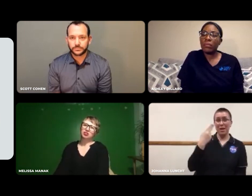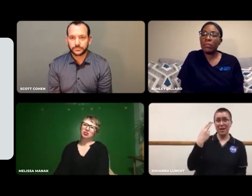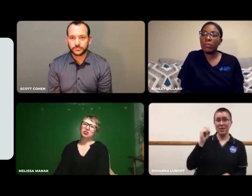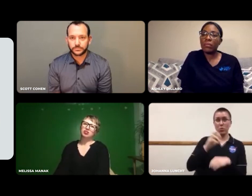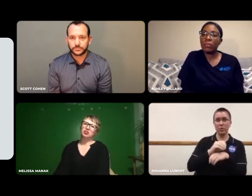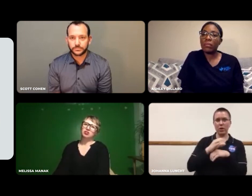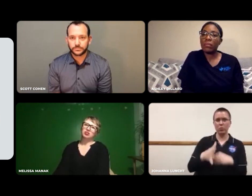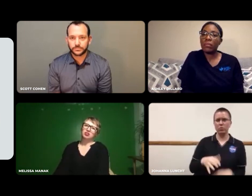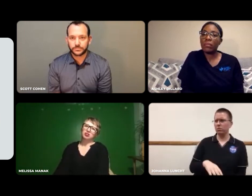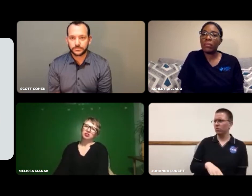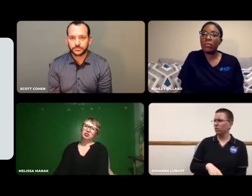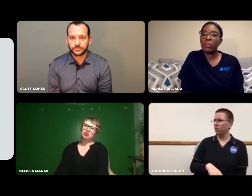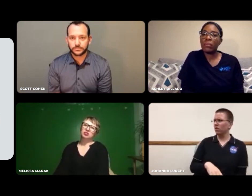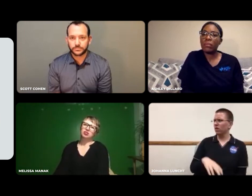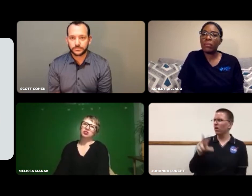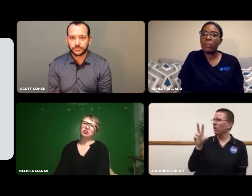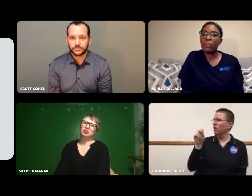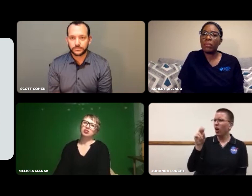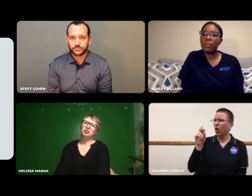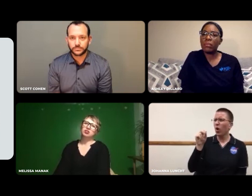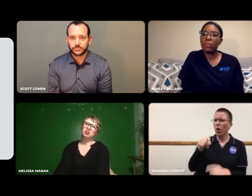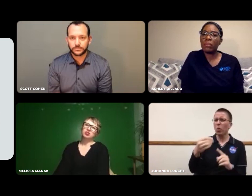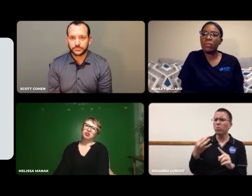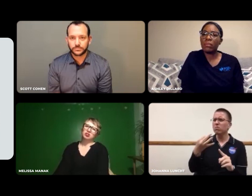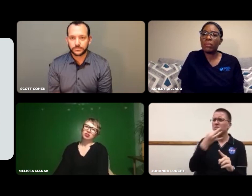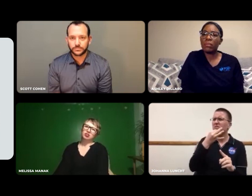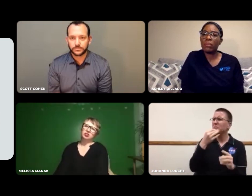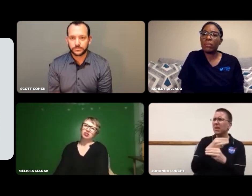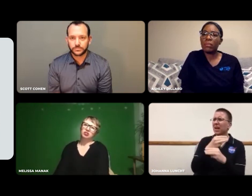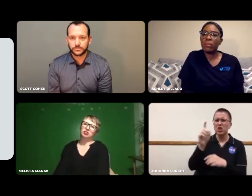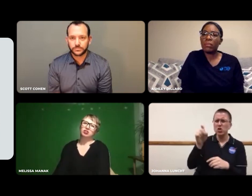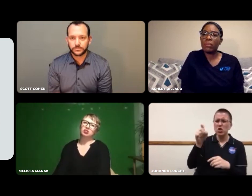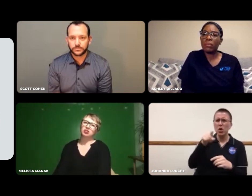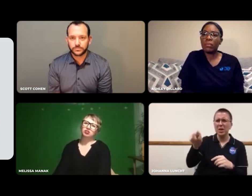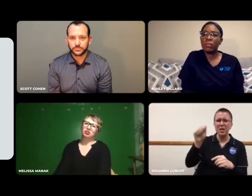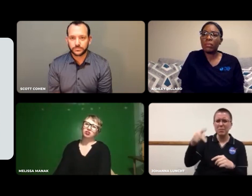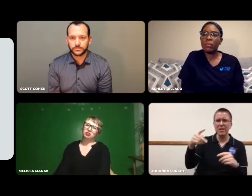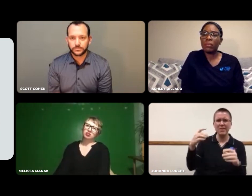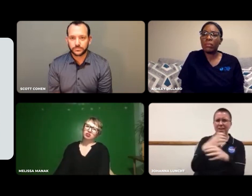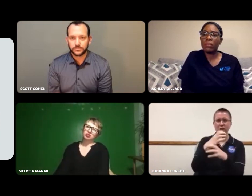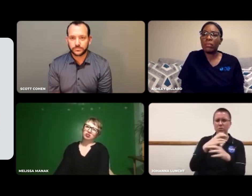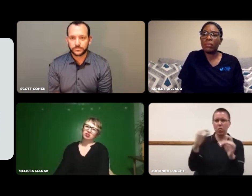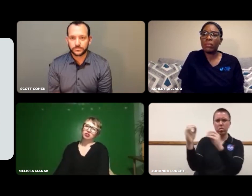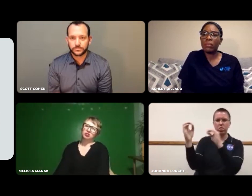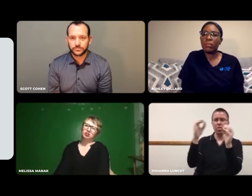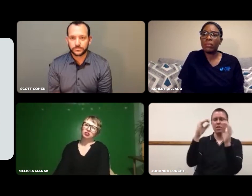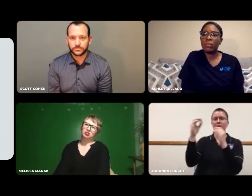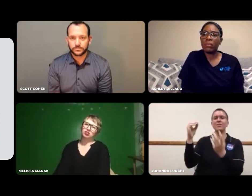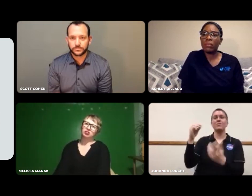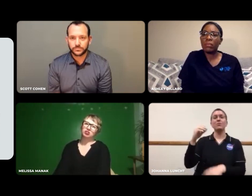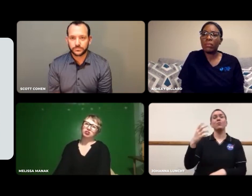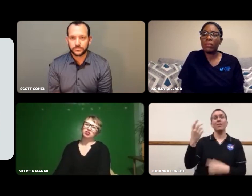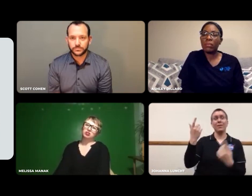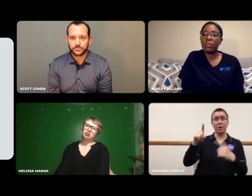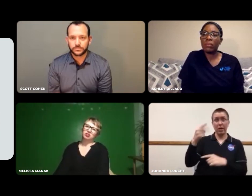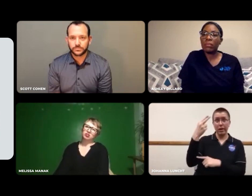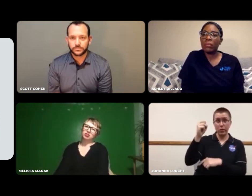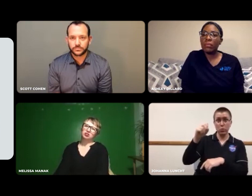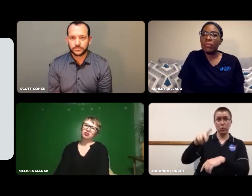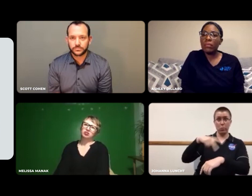My counselor had to fight back and say I was good at math.